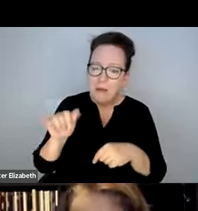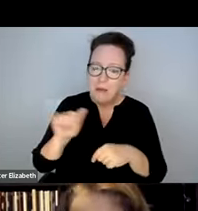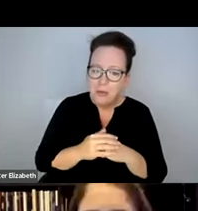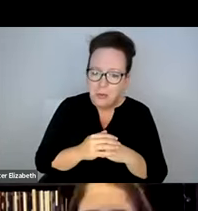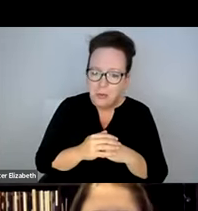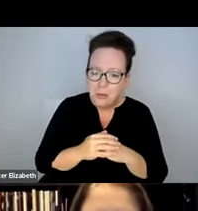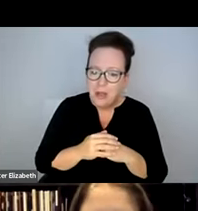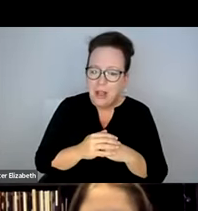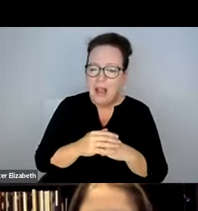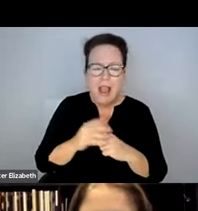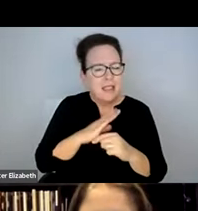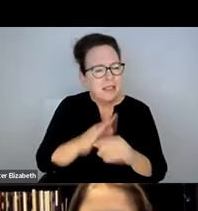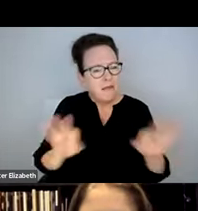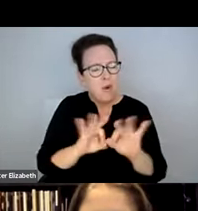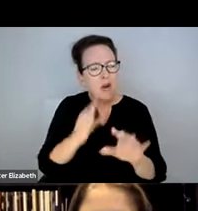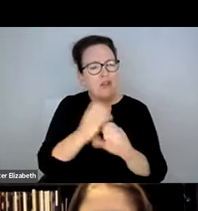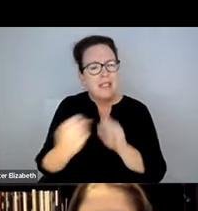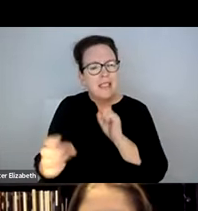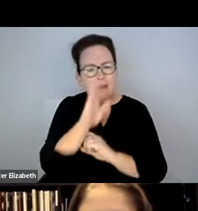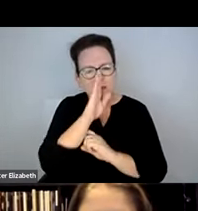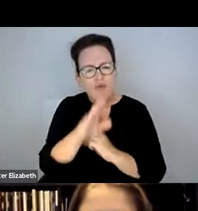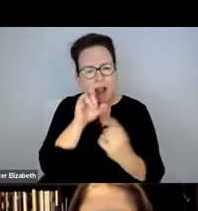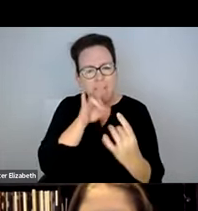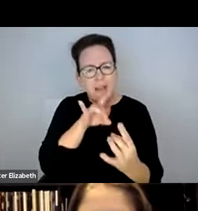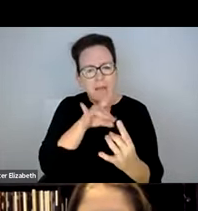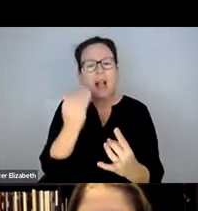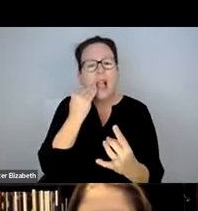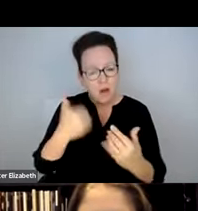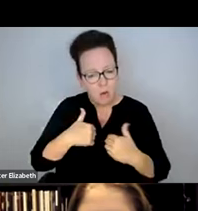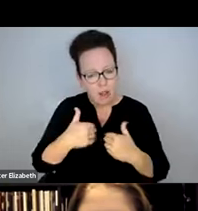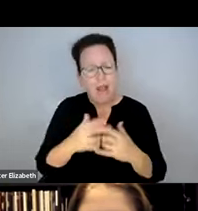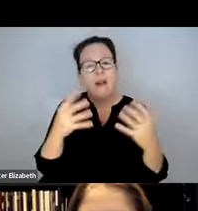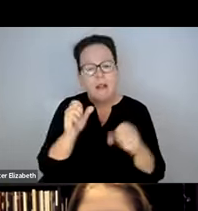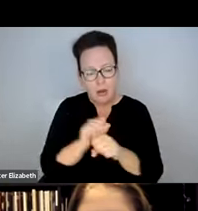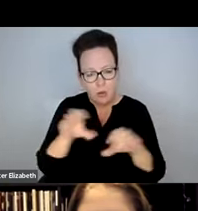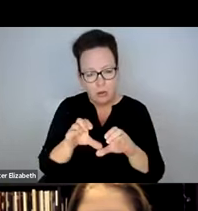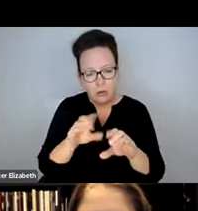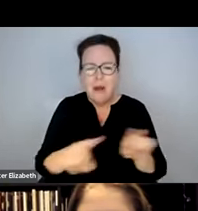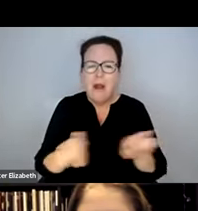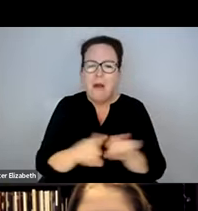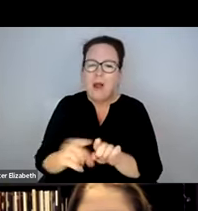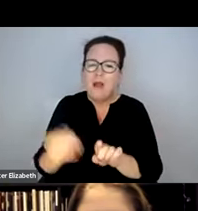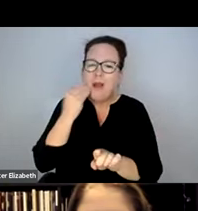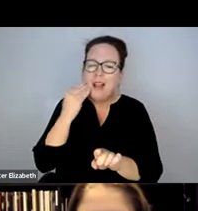OPPORTUNITY FOR MYSELF AND I THANK MY TEAM FOR PEEING HERE AS WELL TO GET DIRECT FEEDBACK.